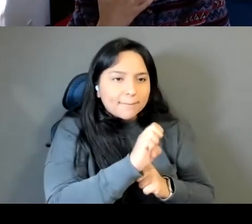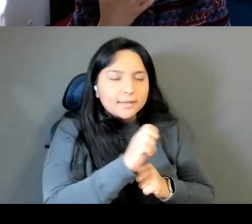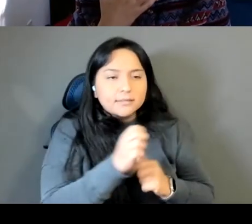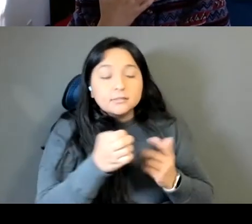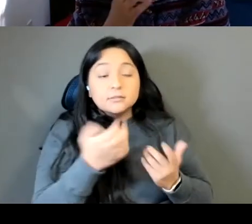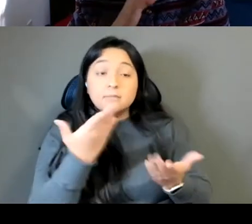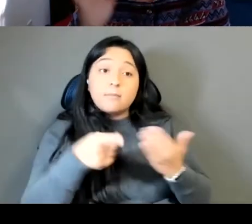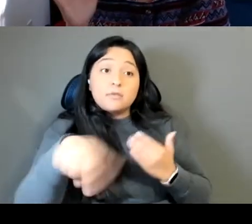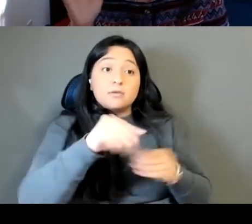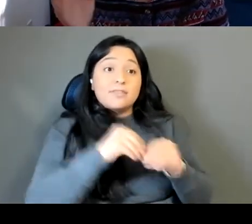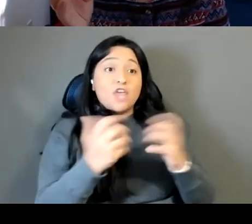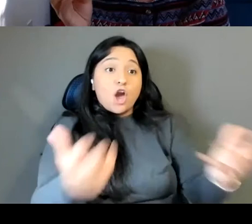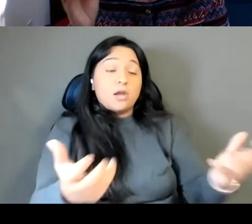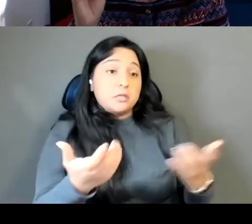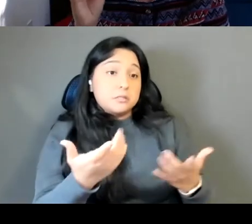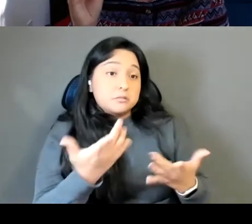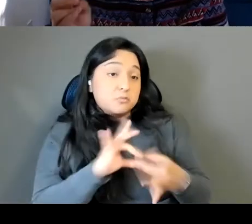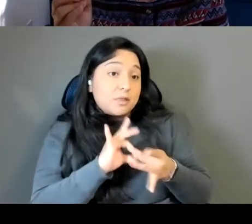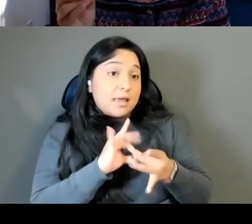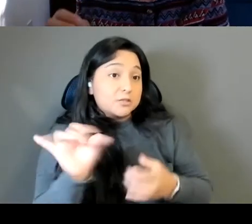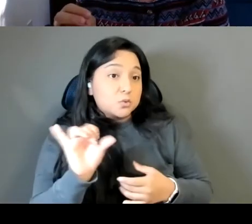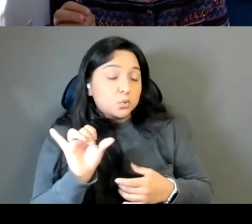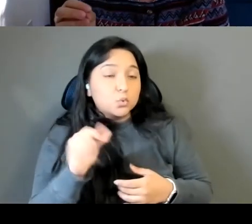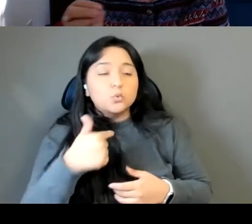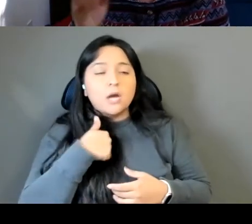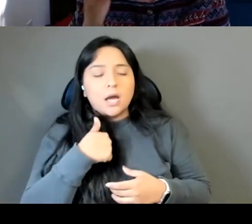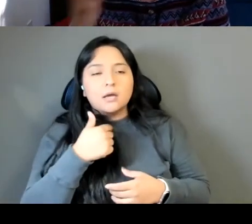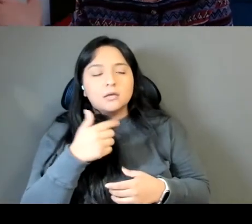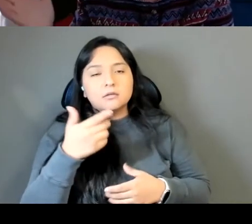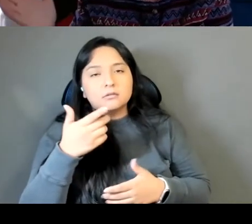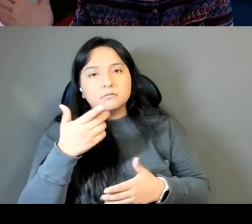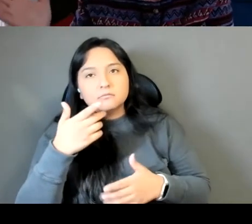I went through this sort of arc where I very intellectually studied Buddhism and was like,